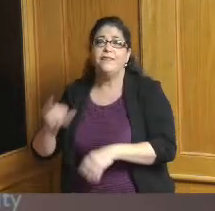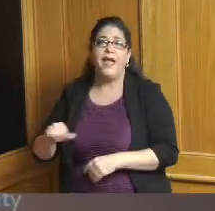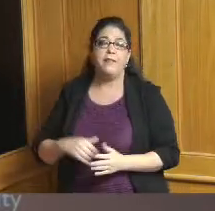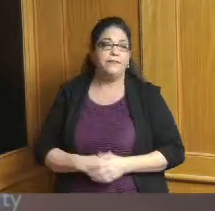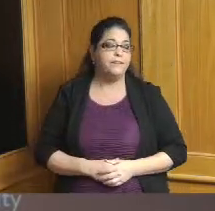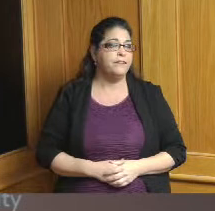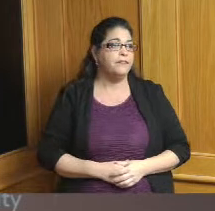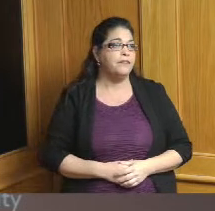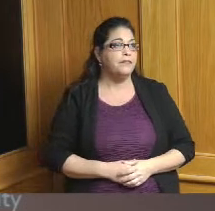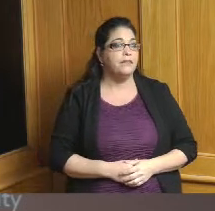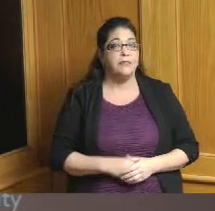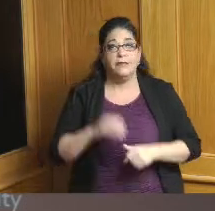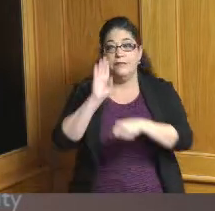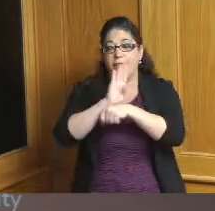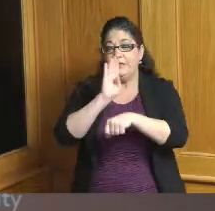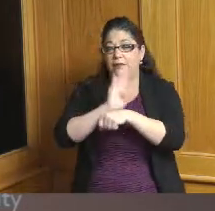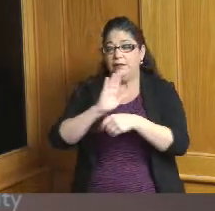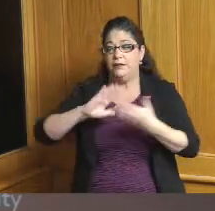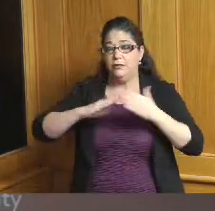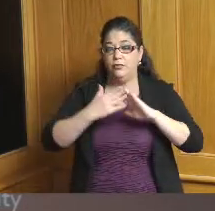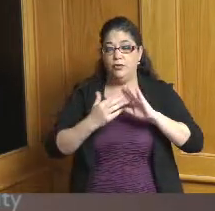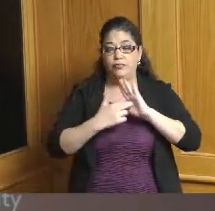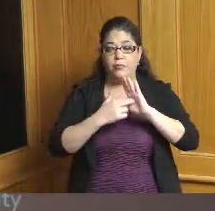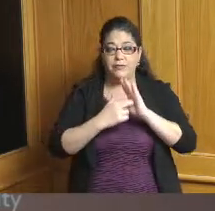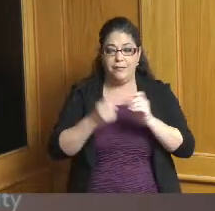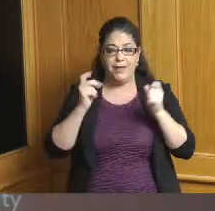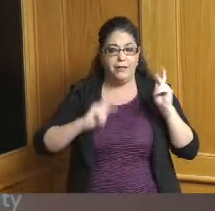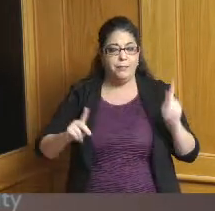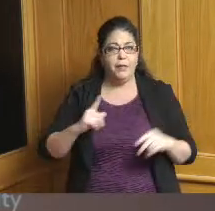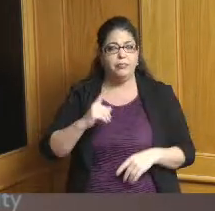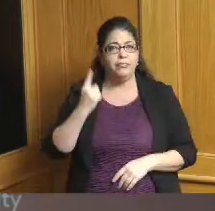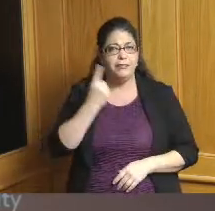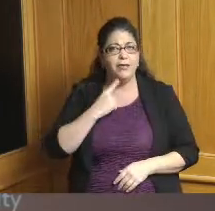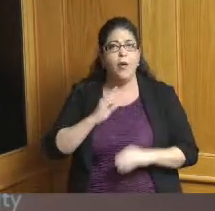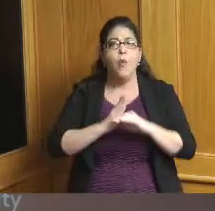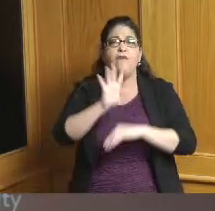community represents and I think a lot of people are surprised by this more than 500 businesses